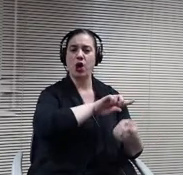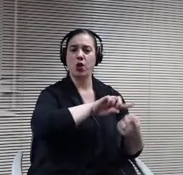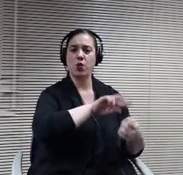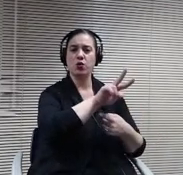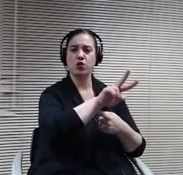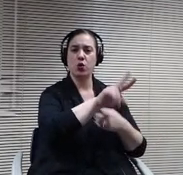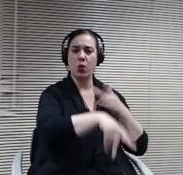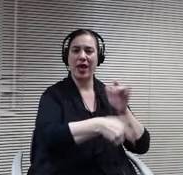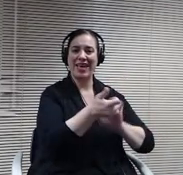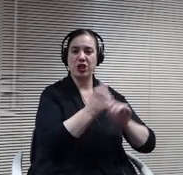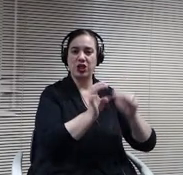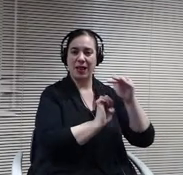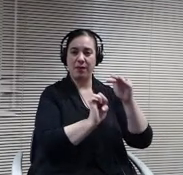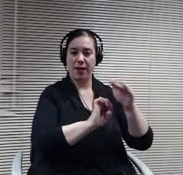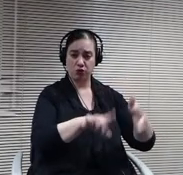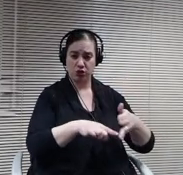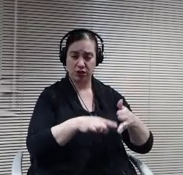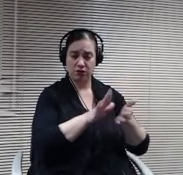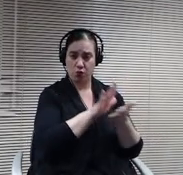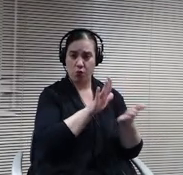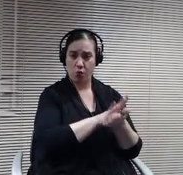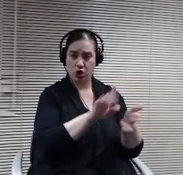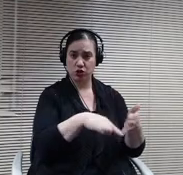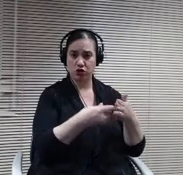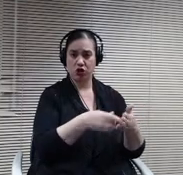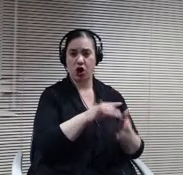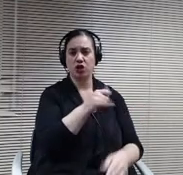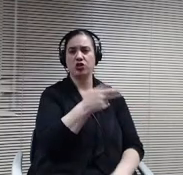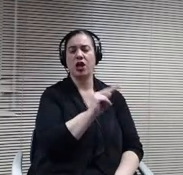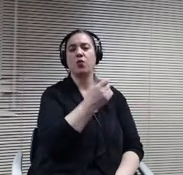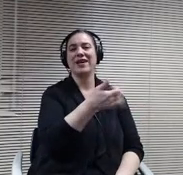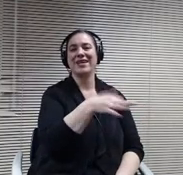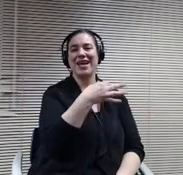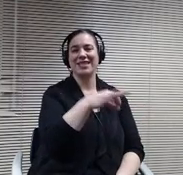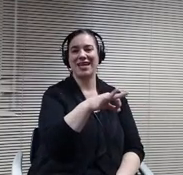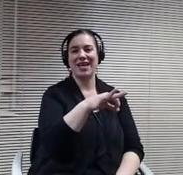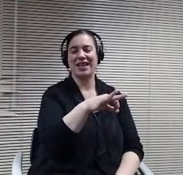19th, they'll be in what we've called the hybrid model up to up